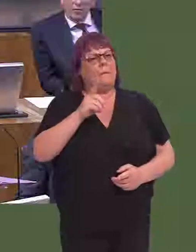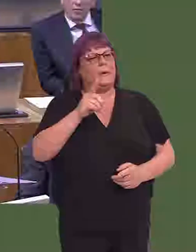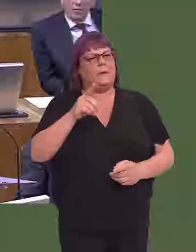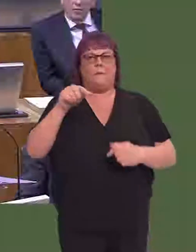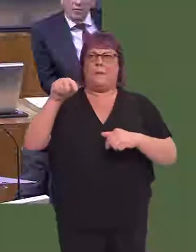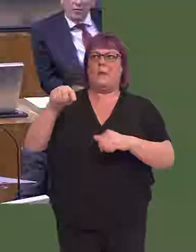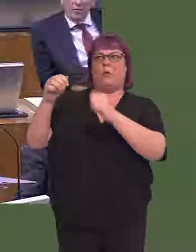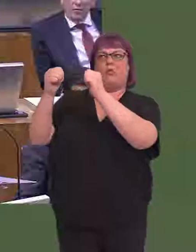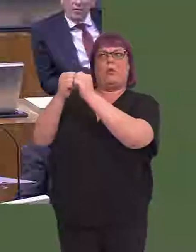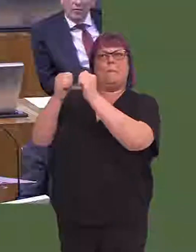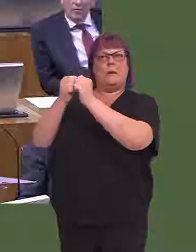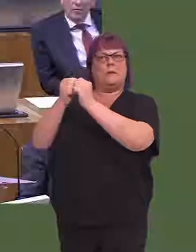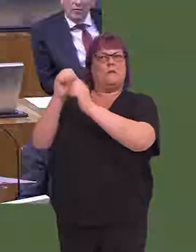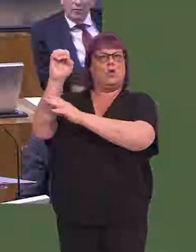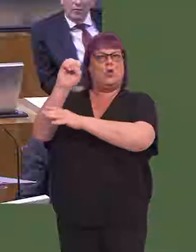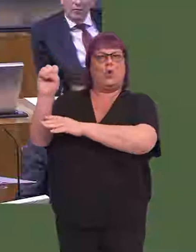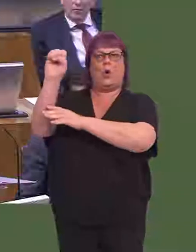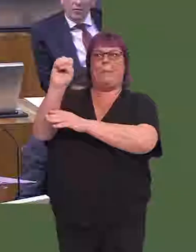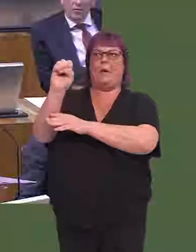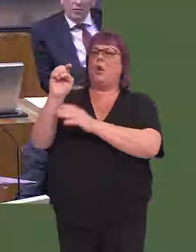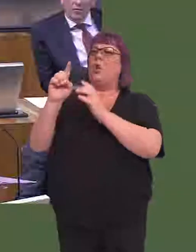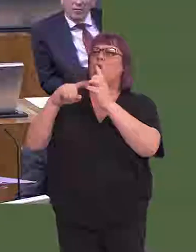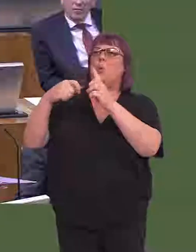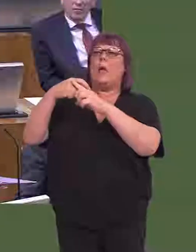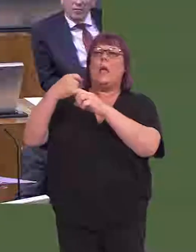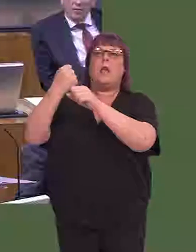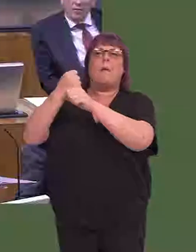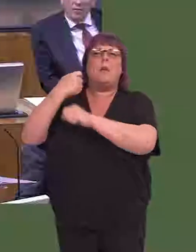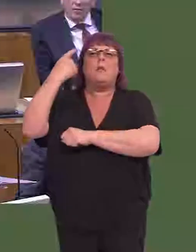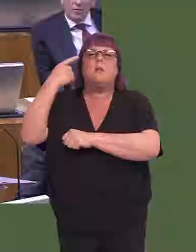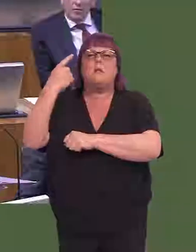But, as far as this agreement is concerned, there are restraints on the UK Government